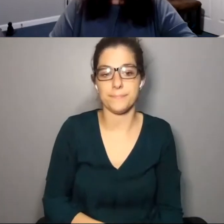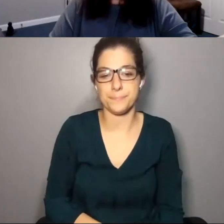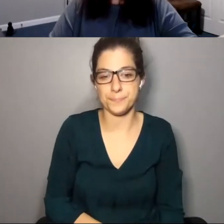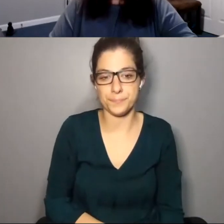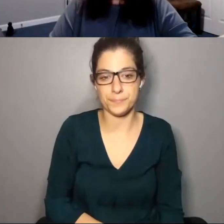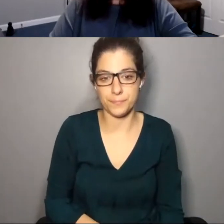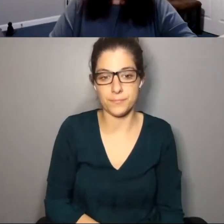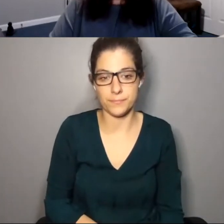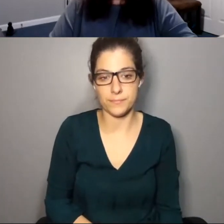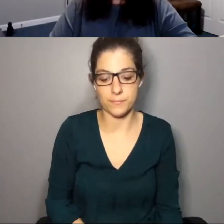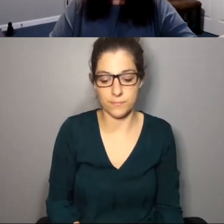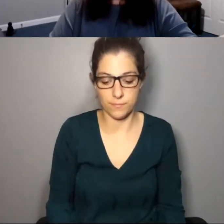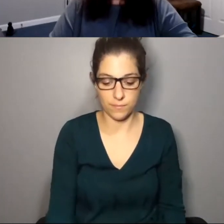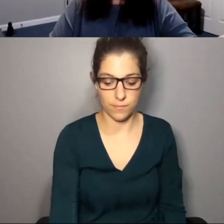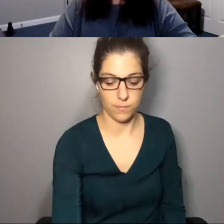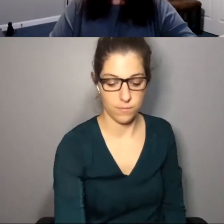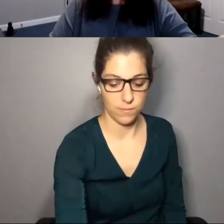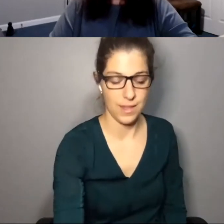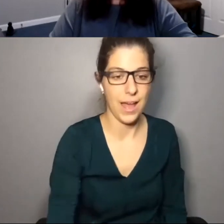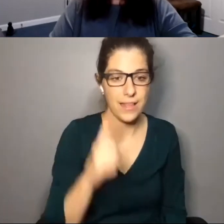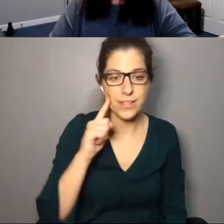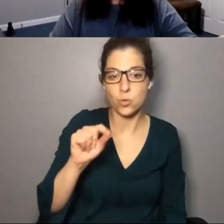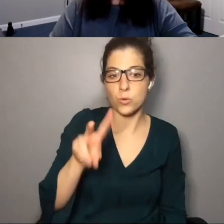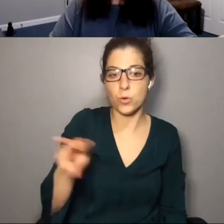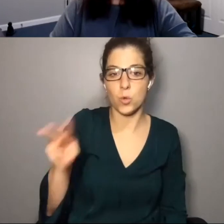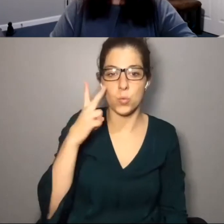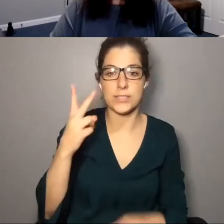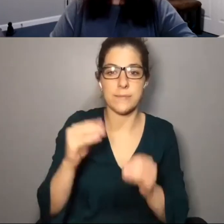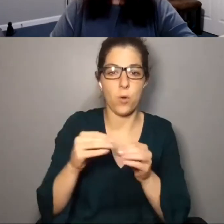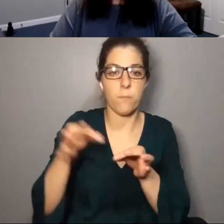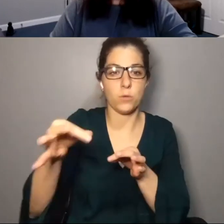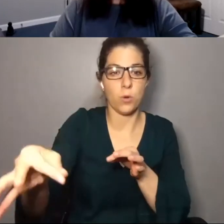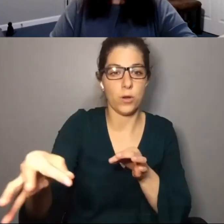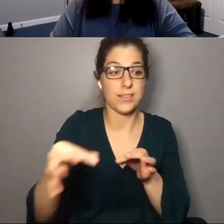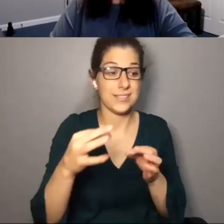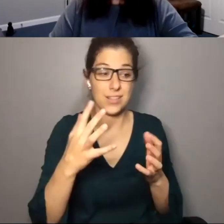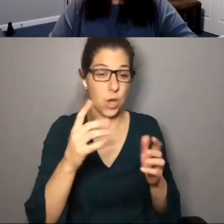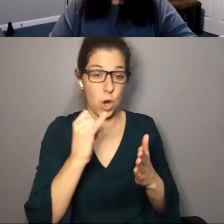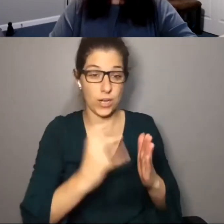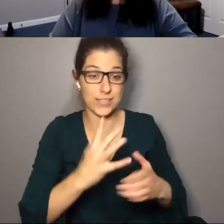opportunity of the cost of the night you had to postpone. I think we'll see more postponements throughout 2022 because I don't